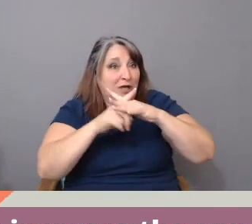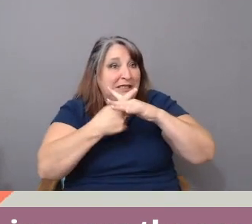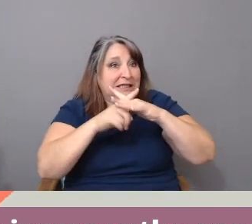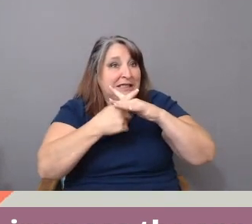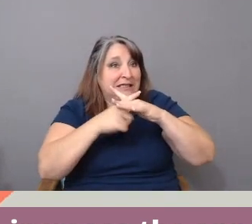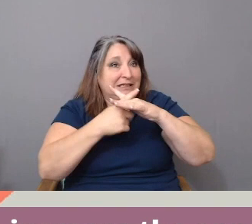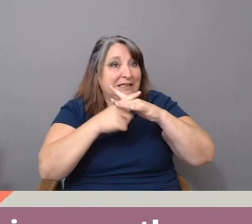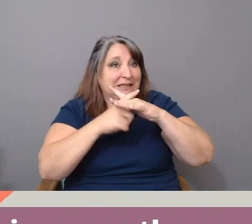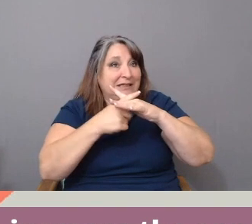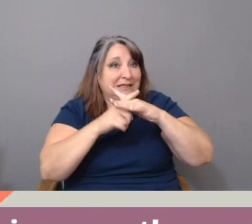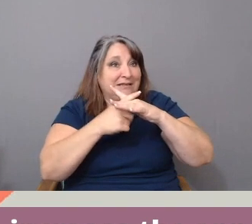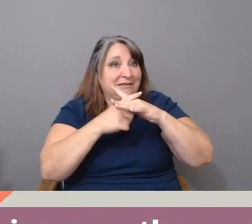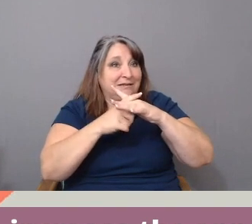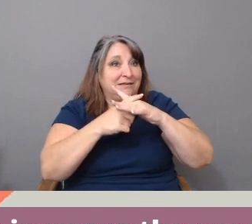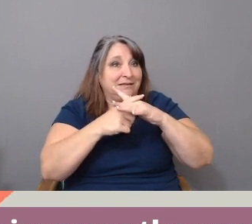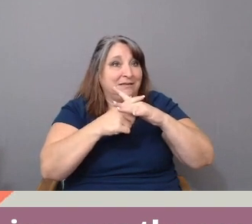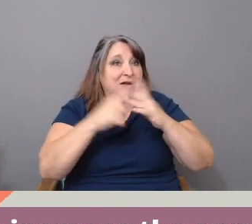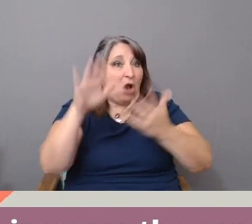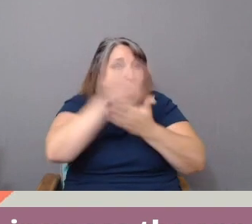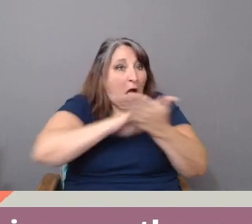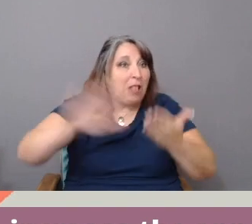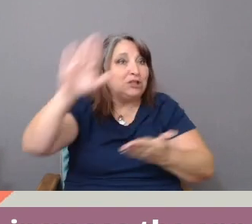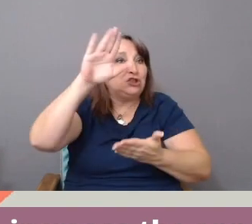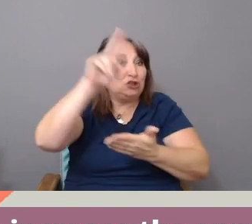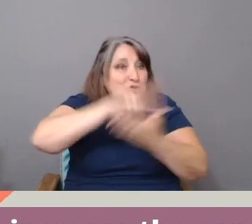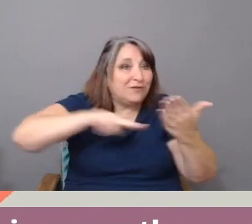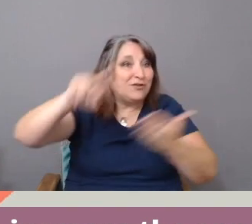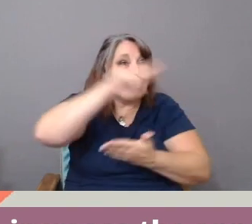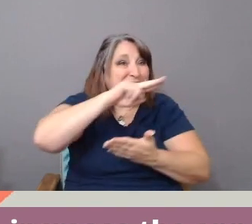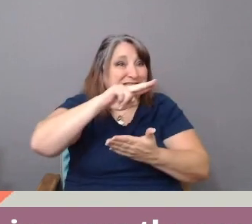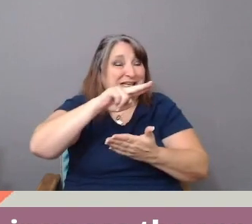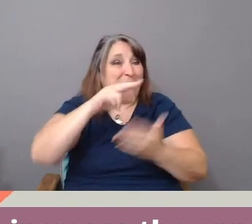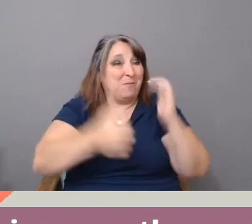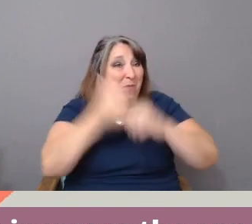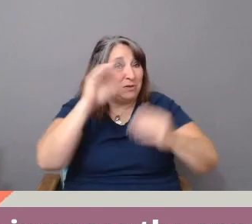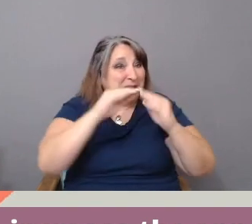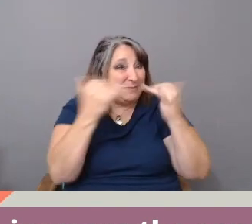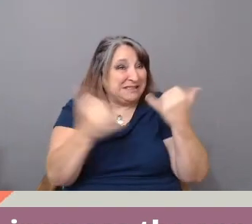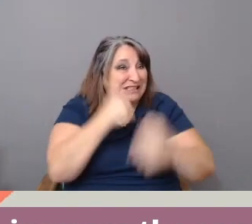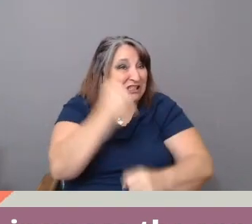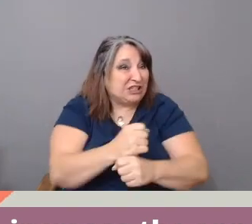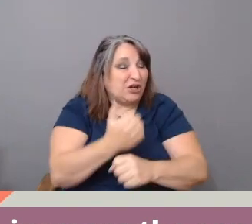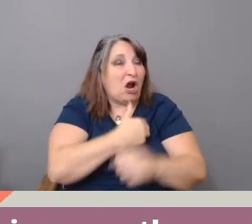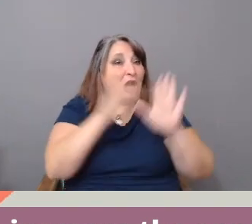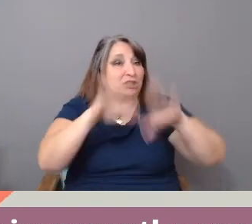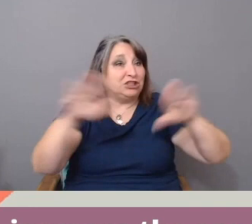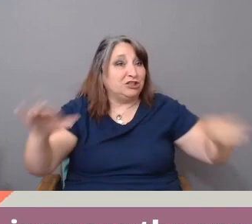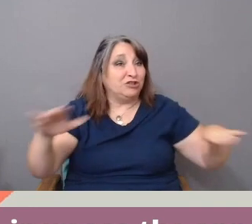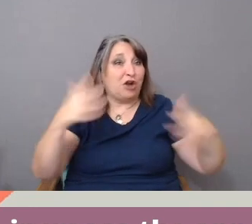higher level education. Our children are already the majority in the nation's schools.